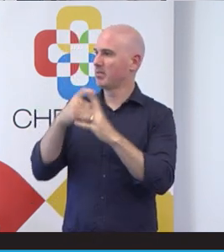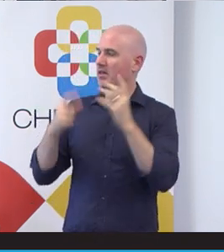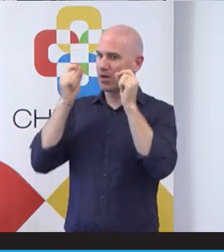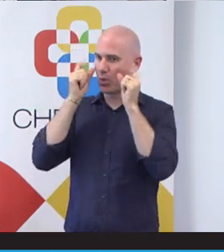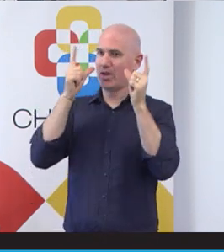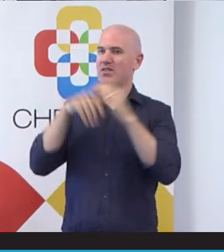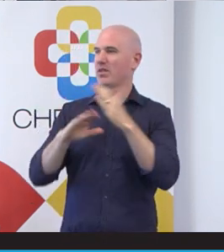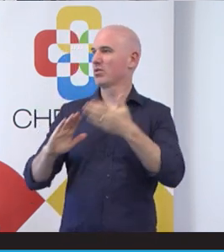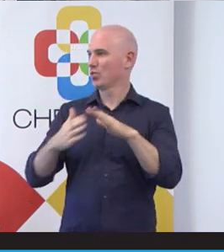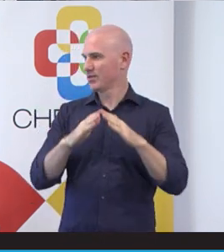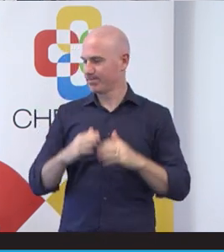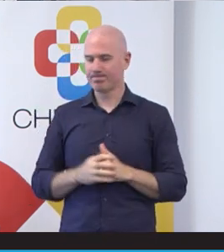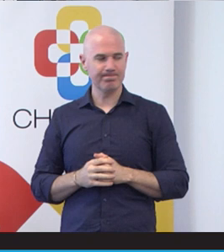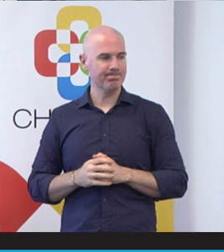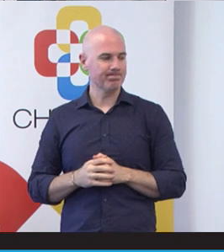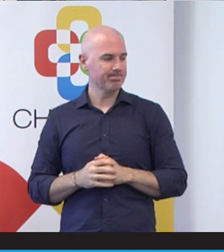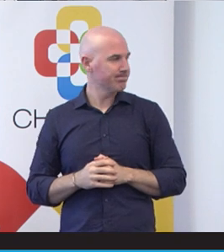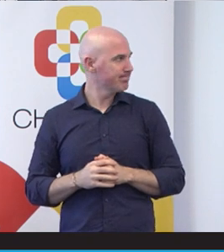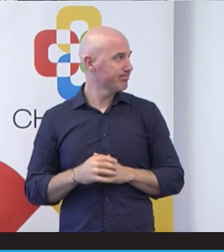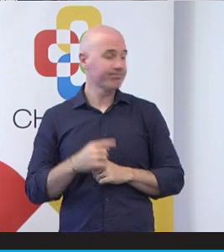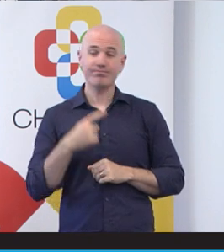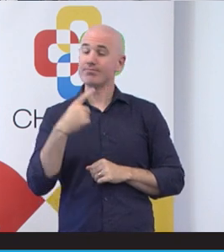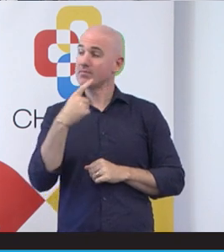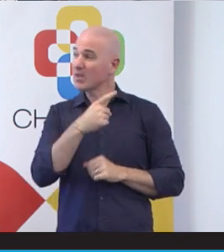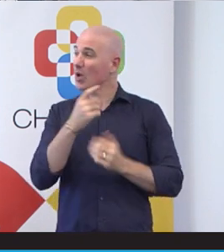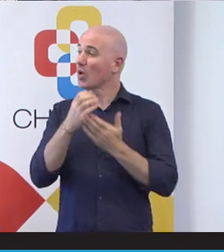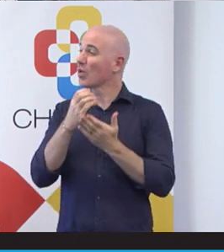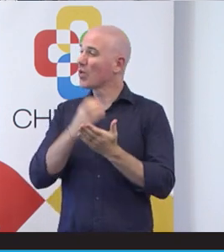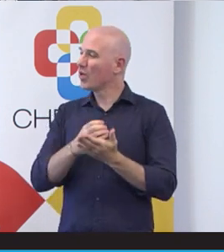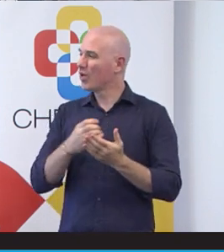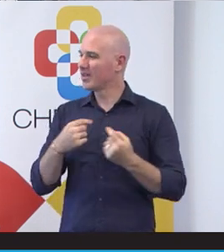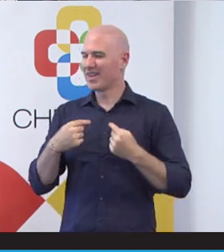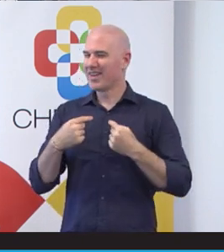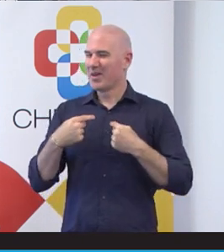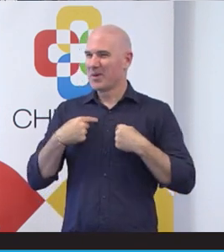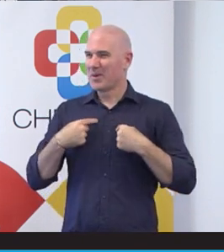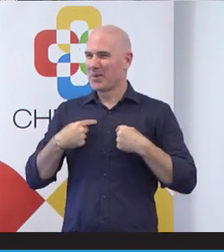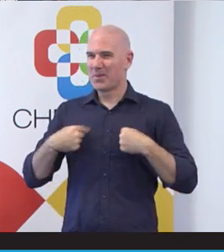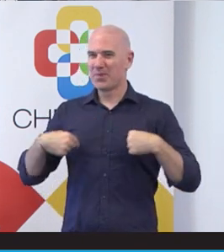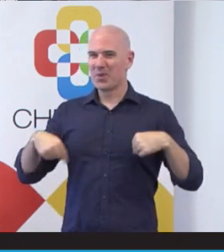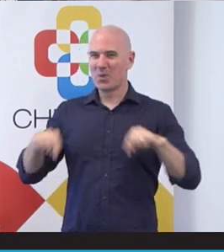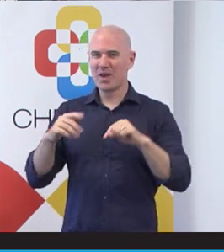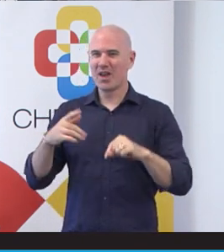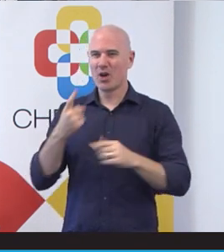In the course, we kind of didn't really want just to keep the knowledge and share the knowledge with